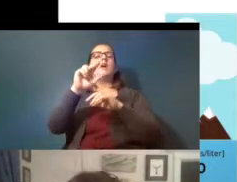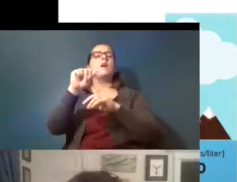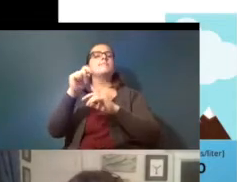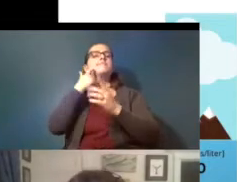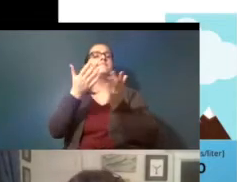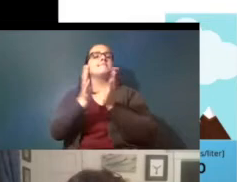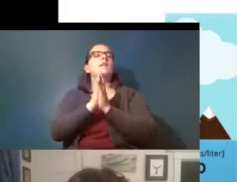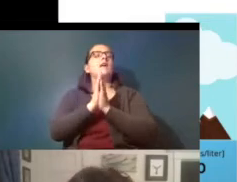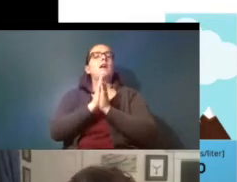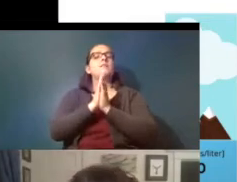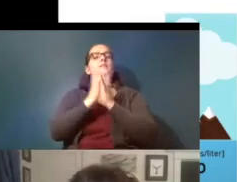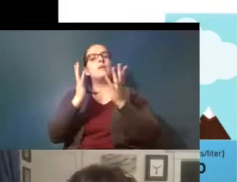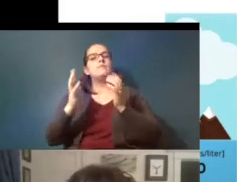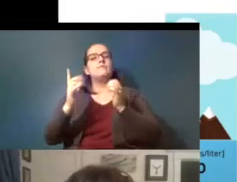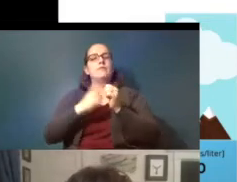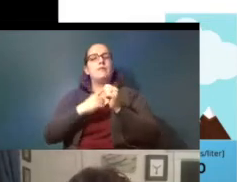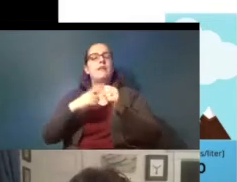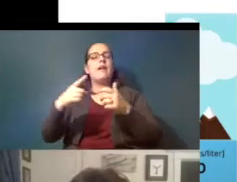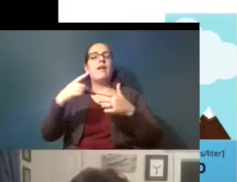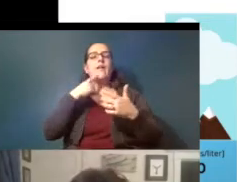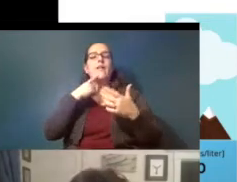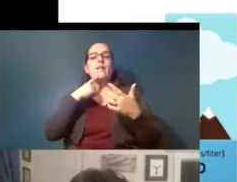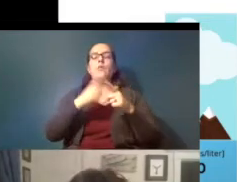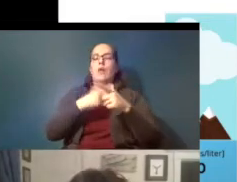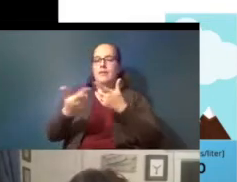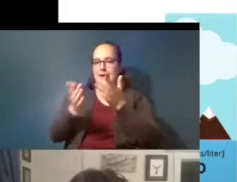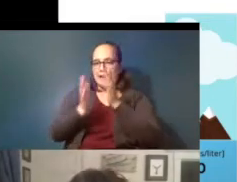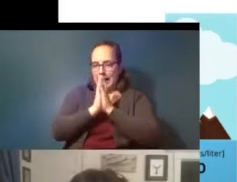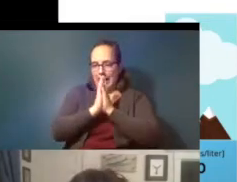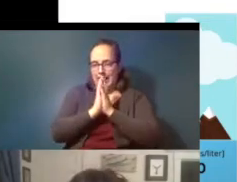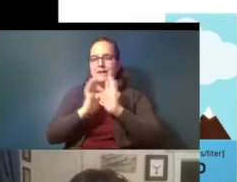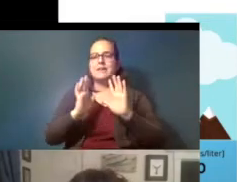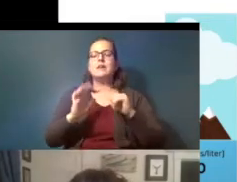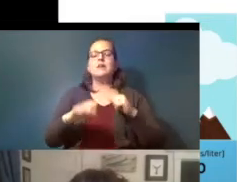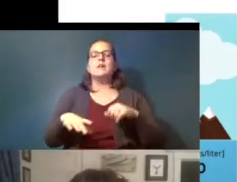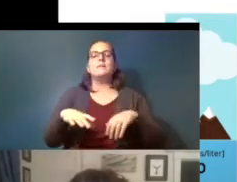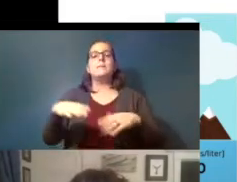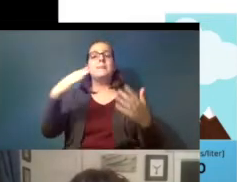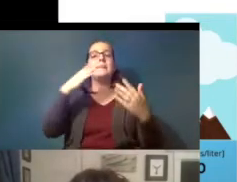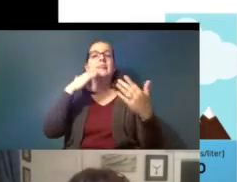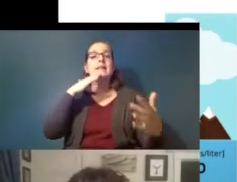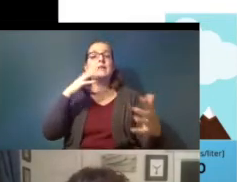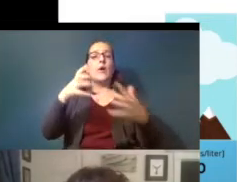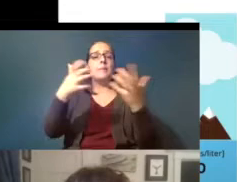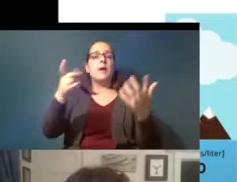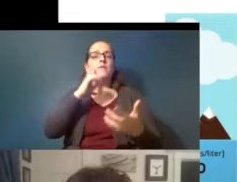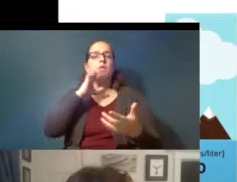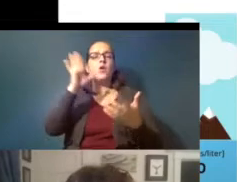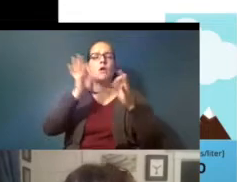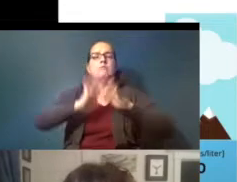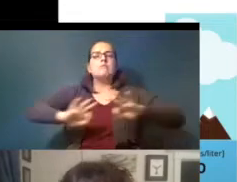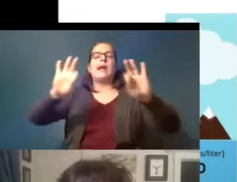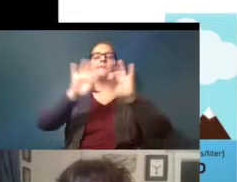well first says and then asks um thank you so much for your important work this is a fantastic